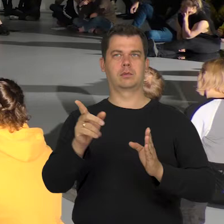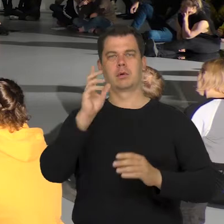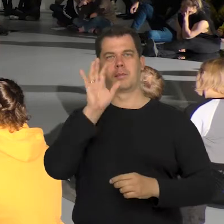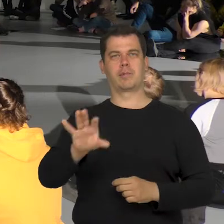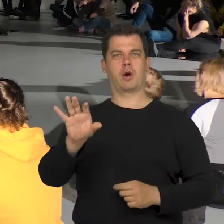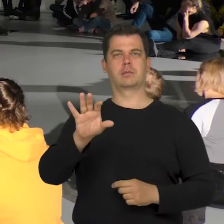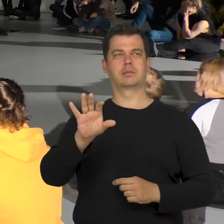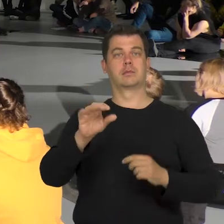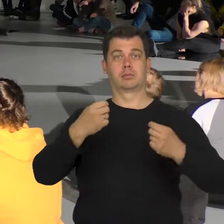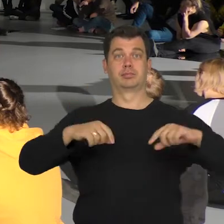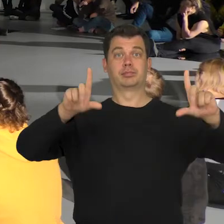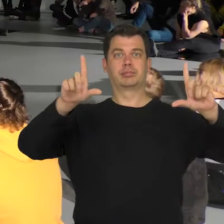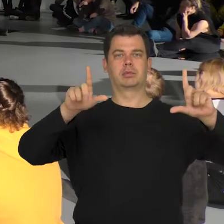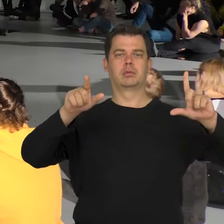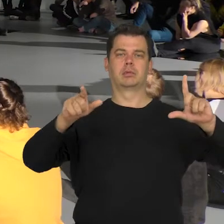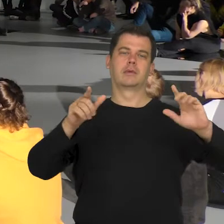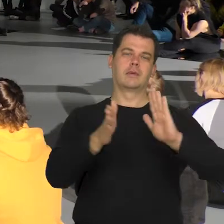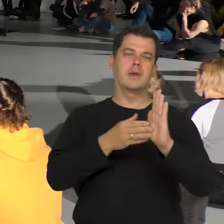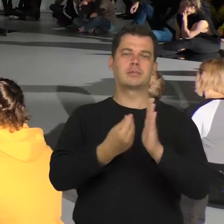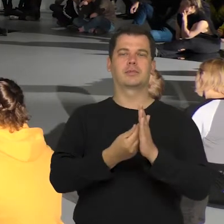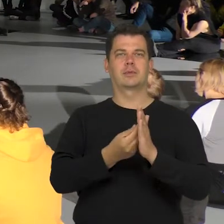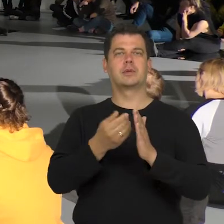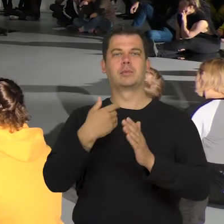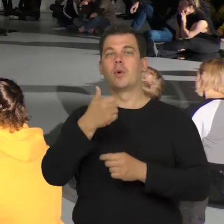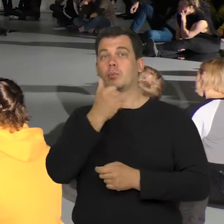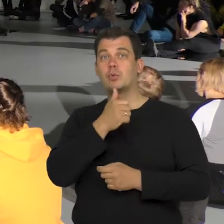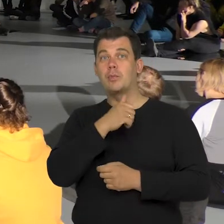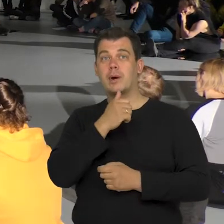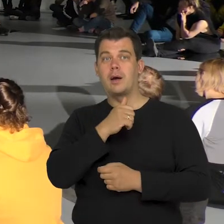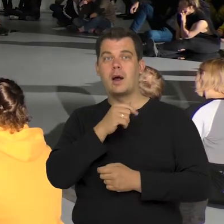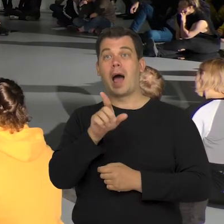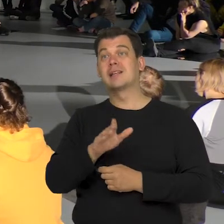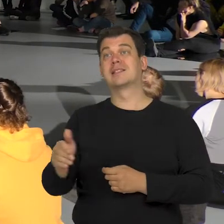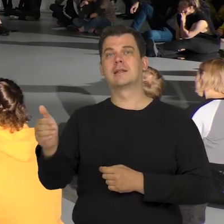some programme with touching music in the background.